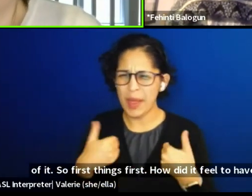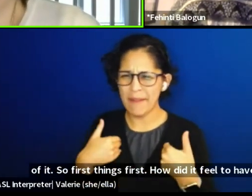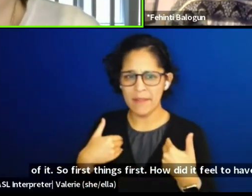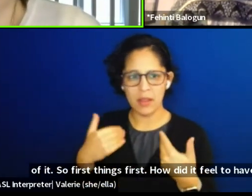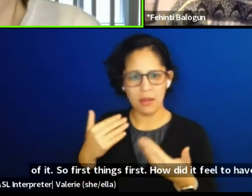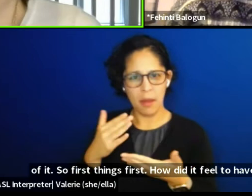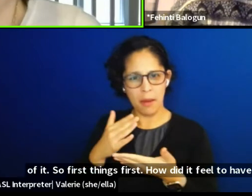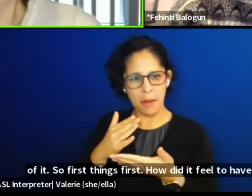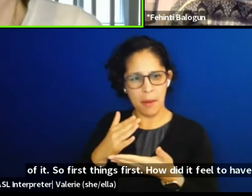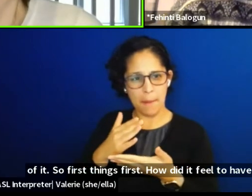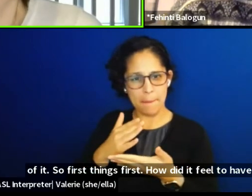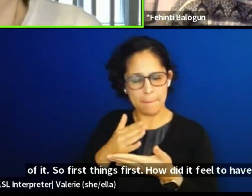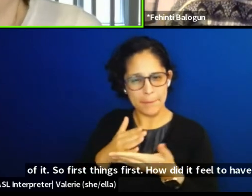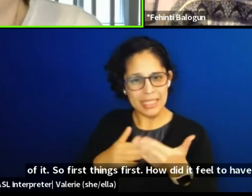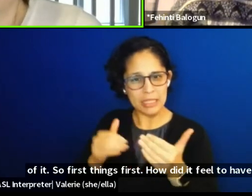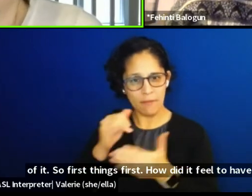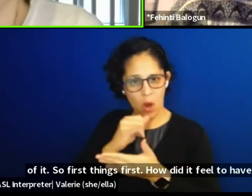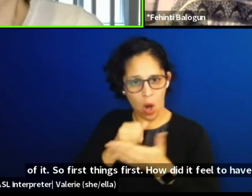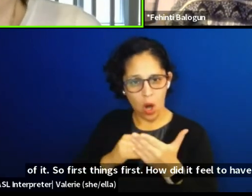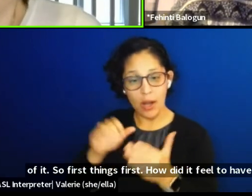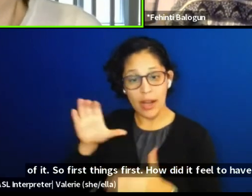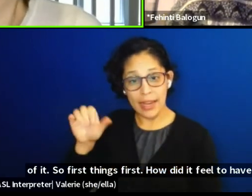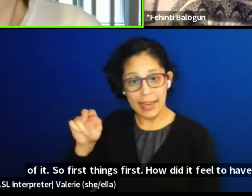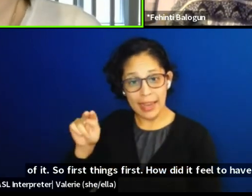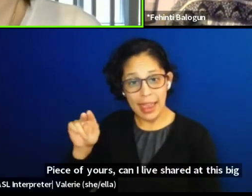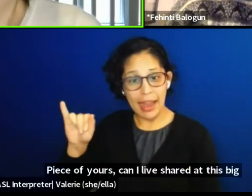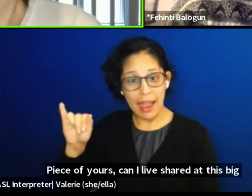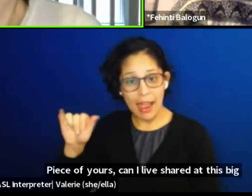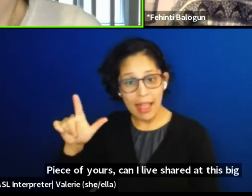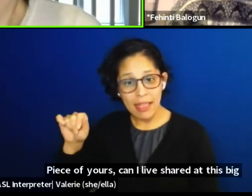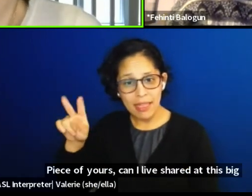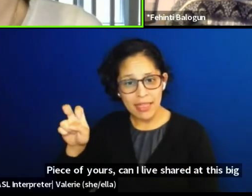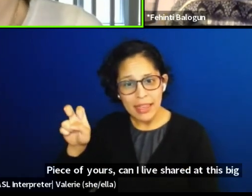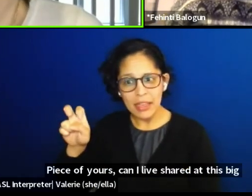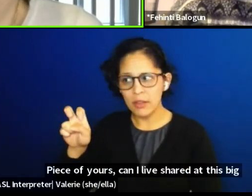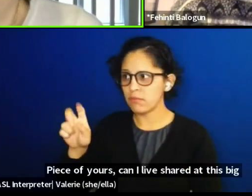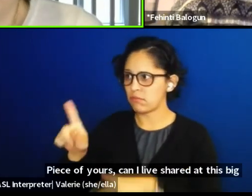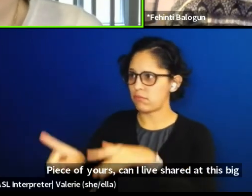"Can I Live" shared at this big global climate summit COP26?